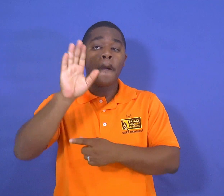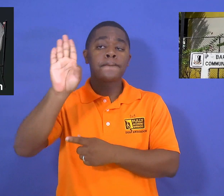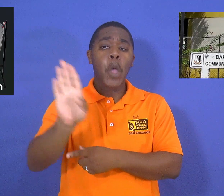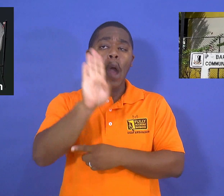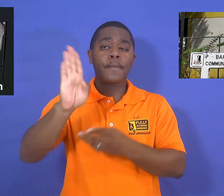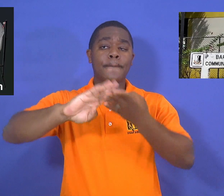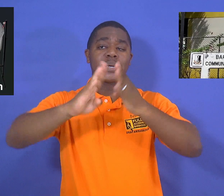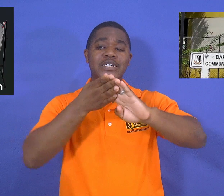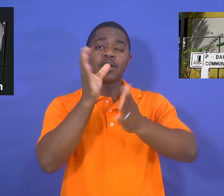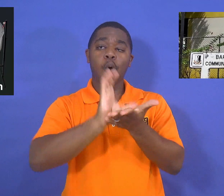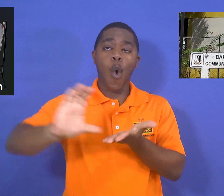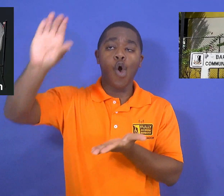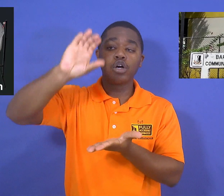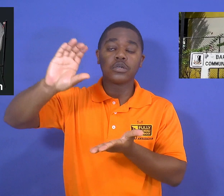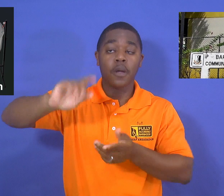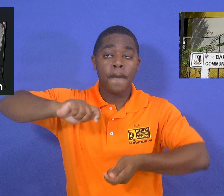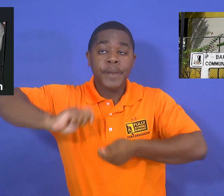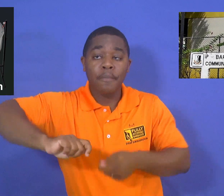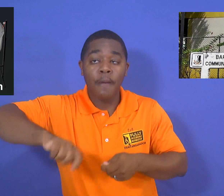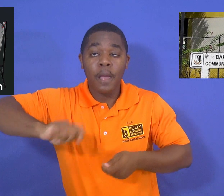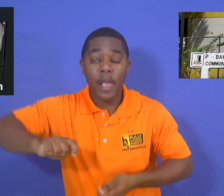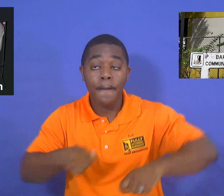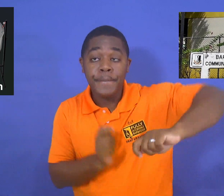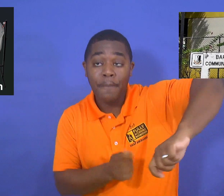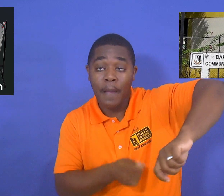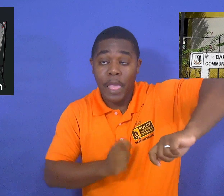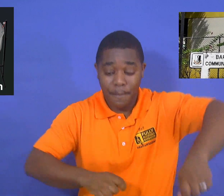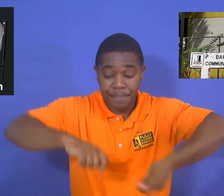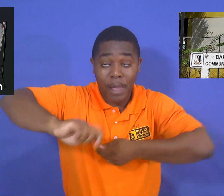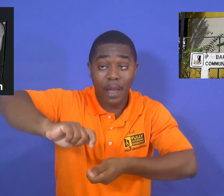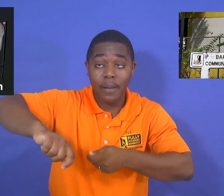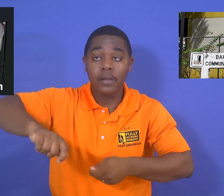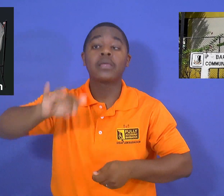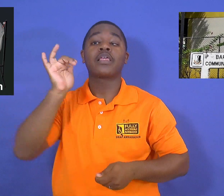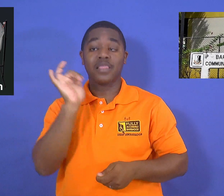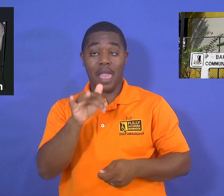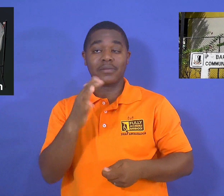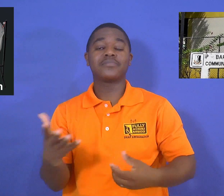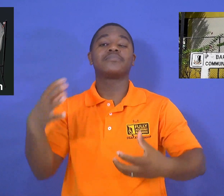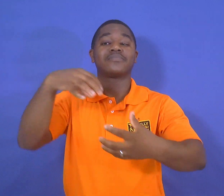they'll be accompanied by the steel band from Barbados Community College